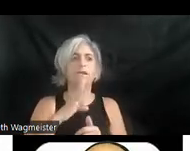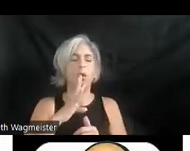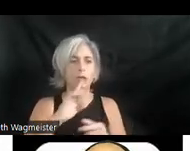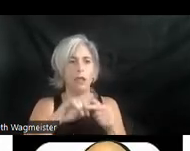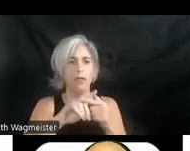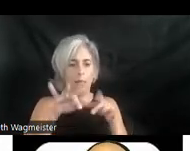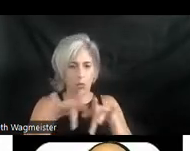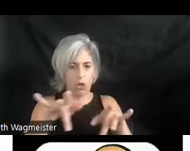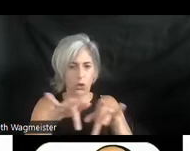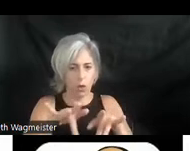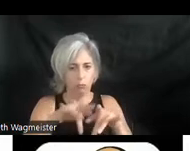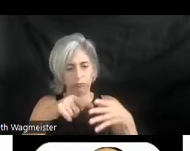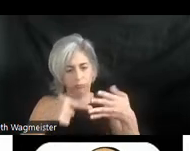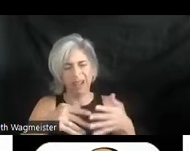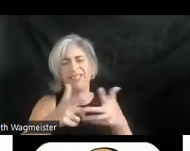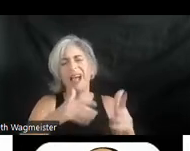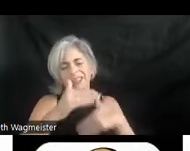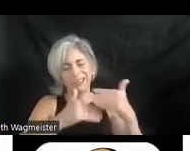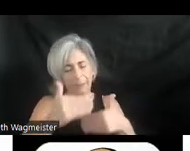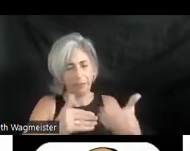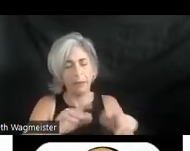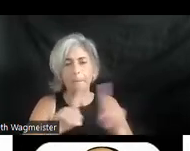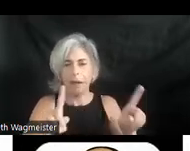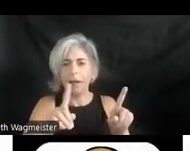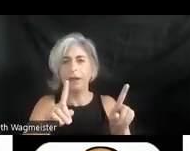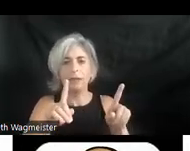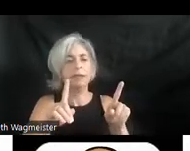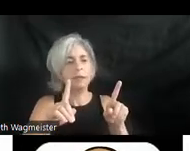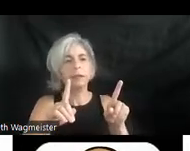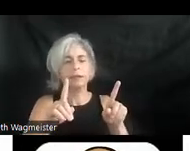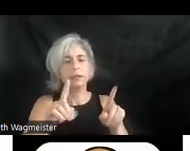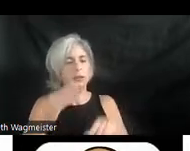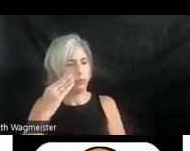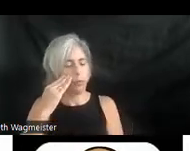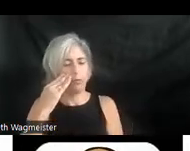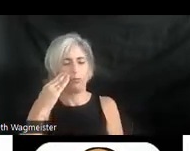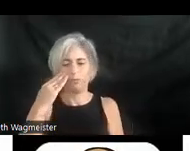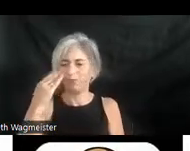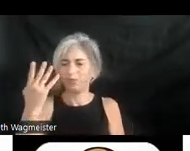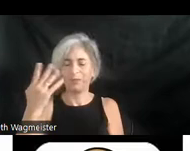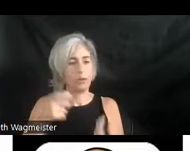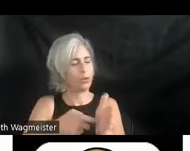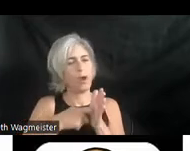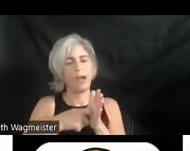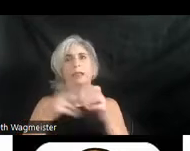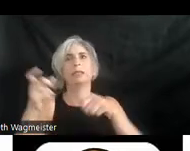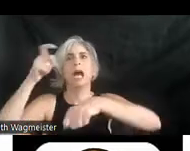Et cetera, et cetera. So you add that in there. But it's a, you know, it takes time,